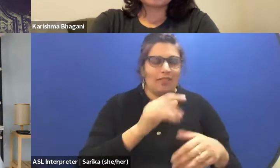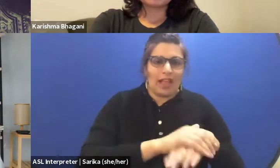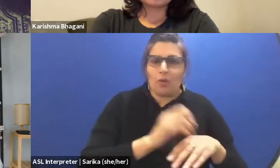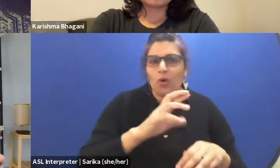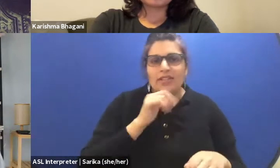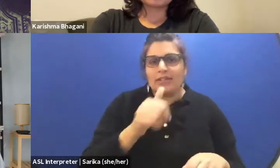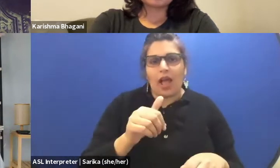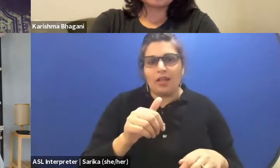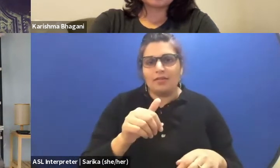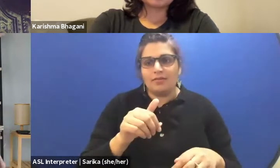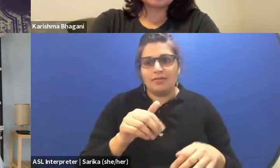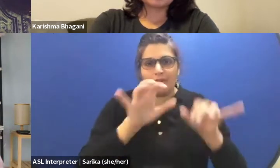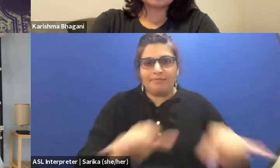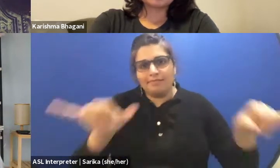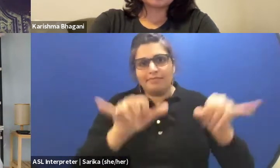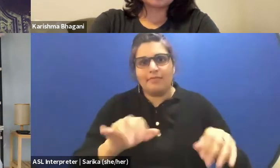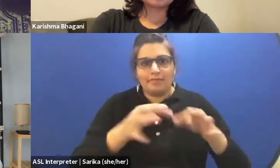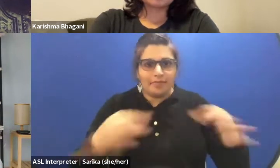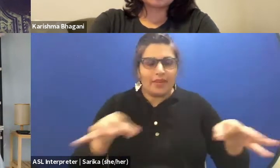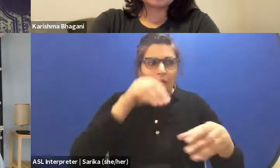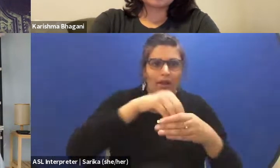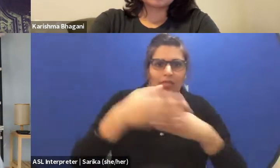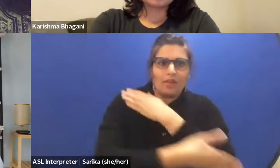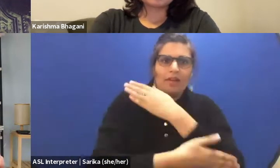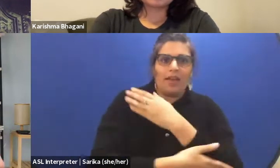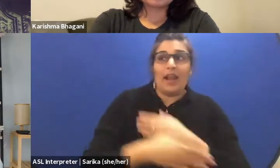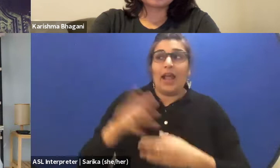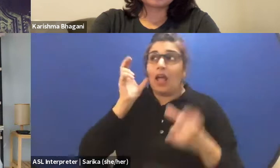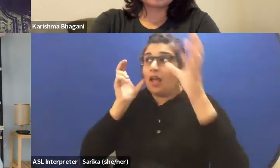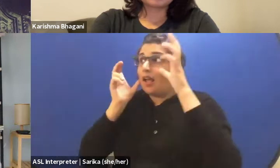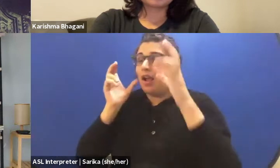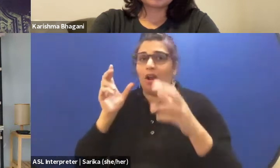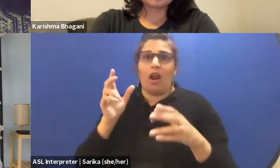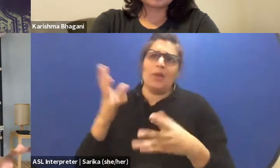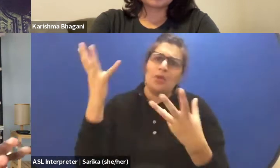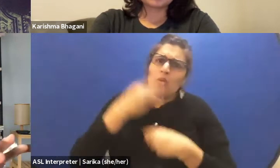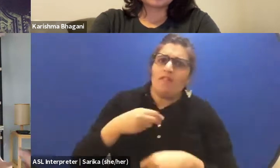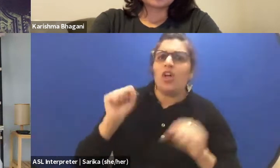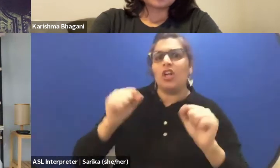And I hear them speak, and it's always beautiful that you can even communicate. So, thank you for going that extra mile.